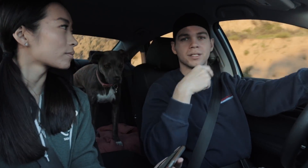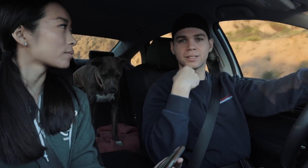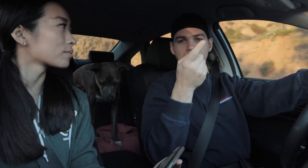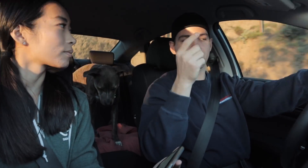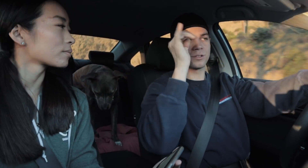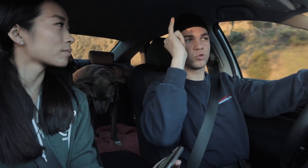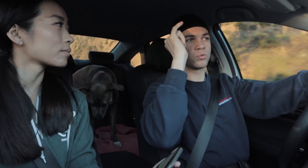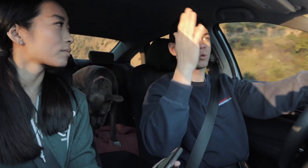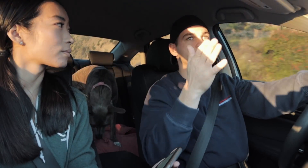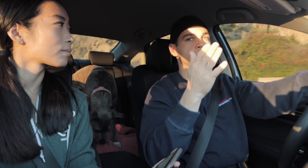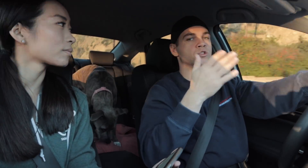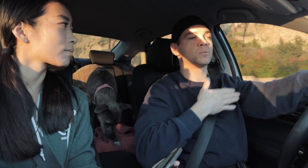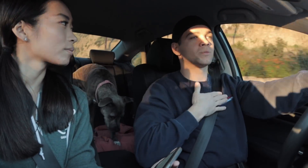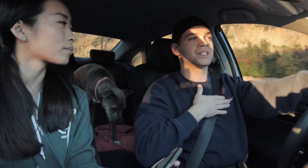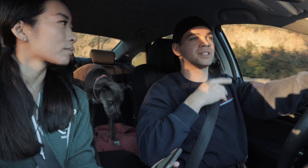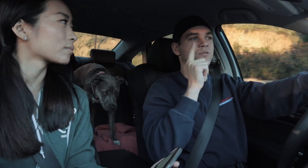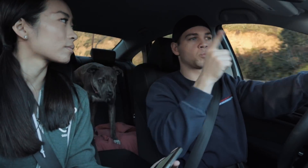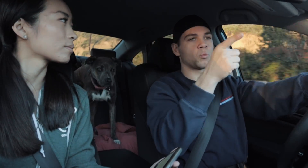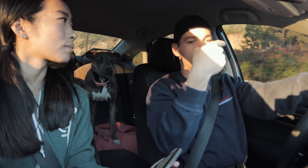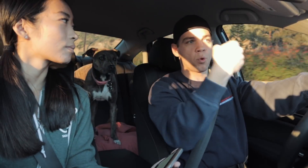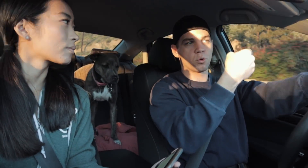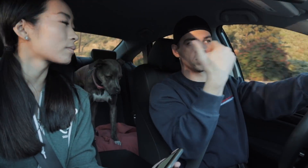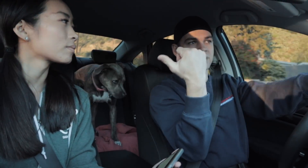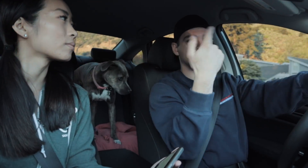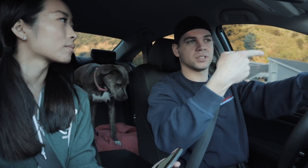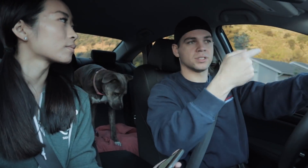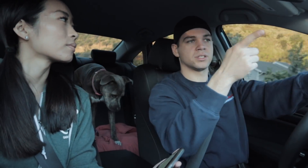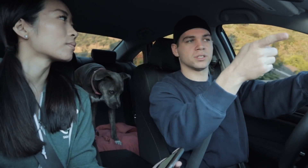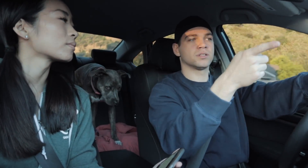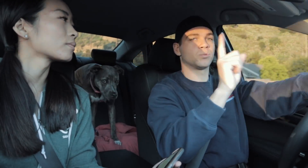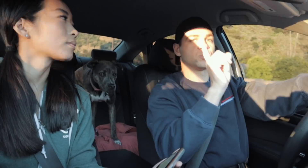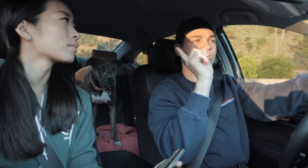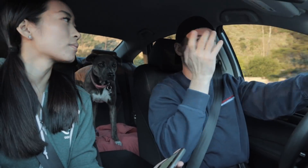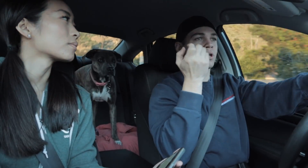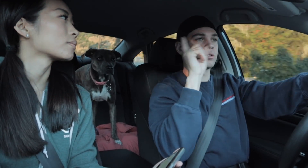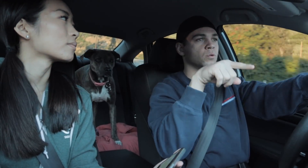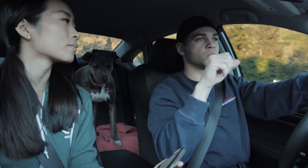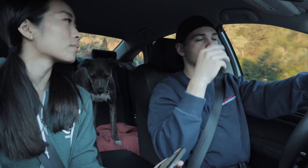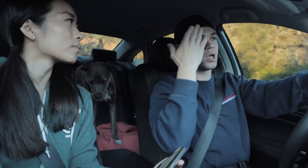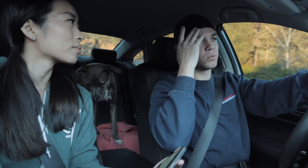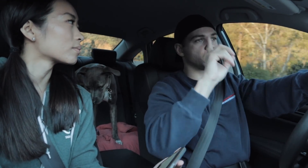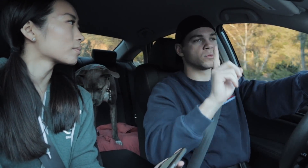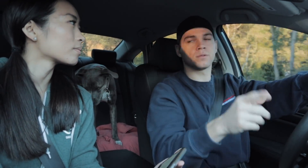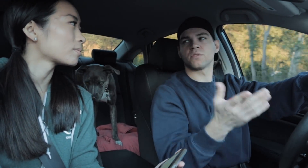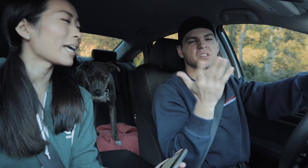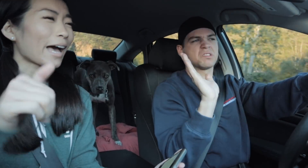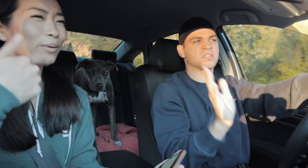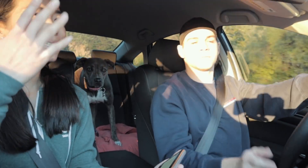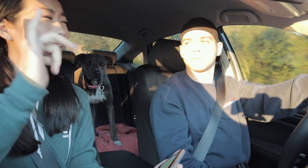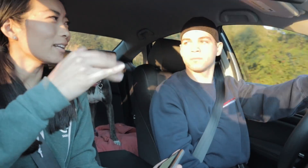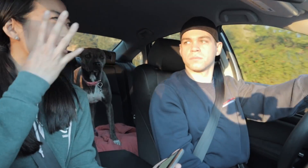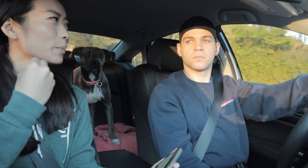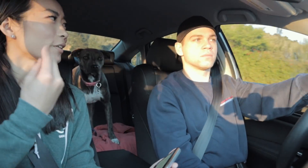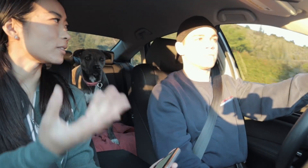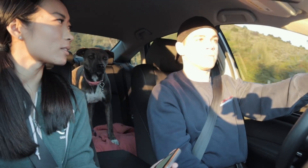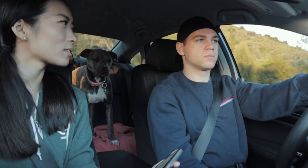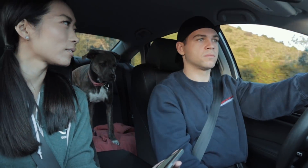had to tell my driving instructor to please point for directions and where he wanted me to go, so I would know. That's it. E: How was that experience?